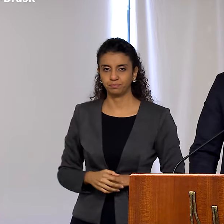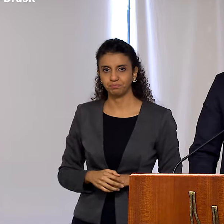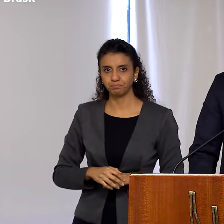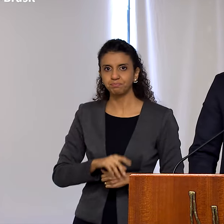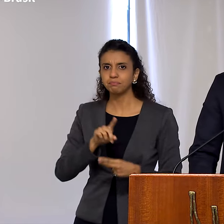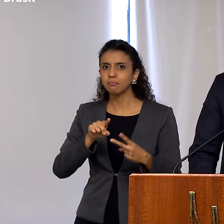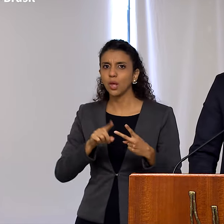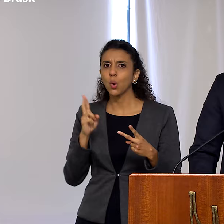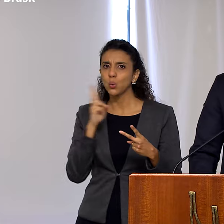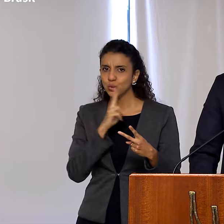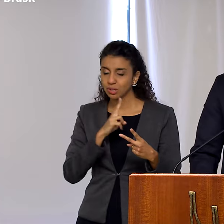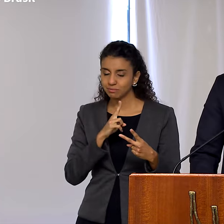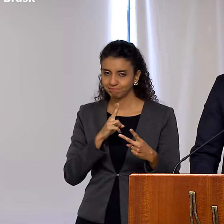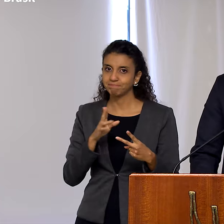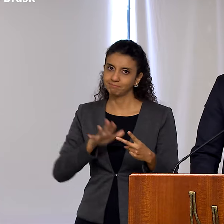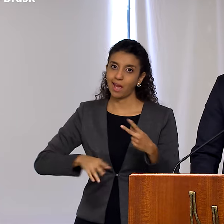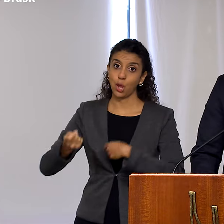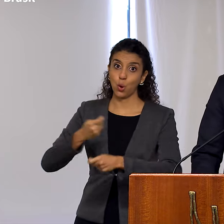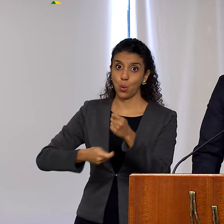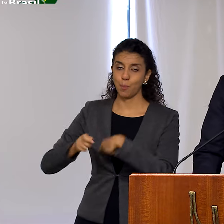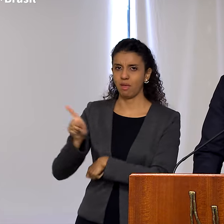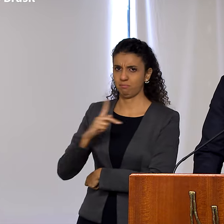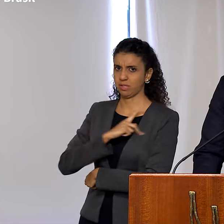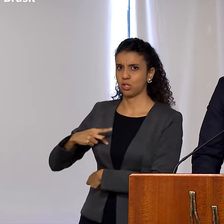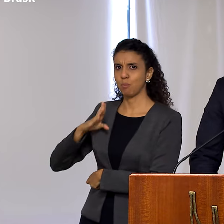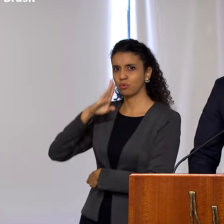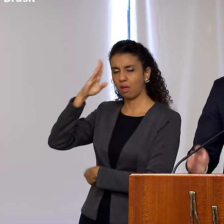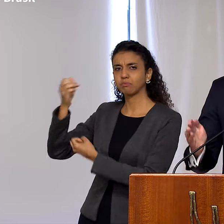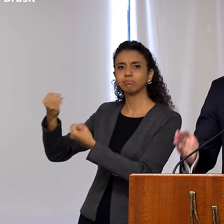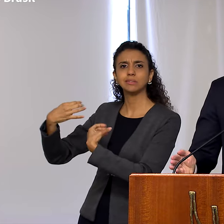A second urgency is economic. As President Bolsonaro teaches, Brazilians want vaccines